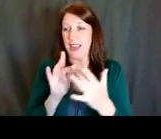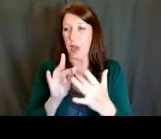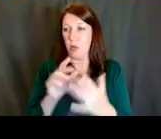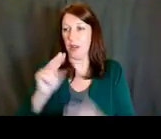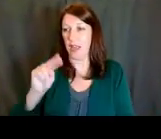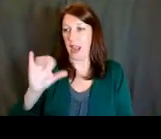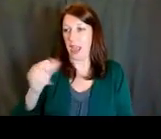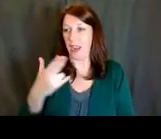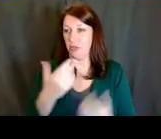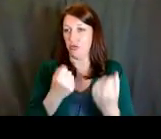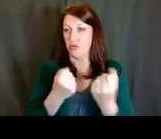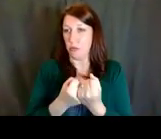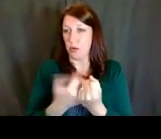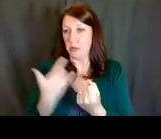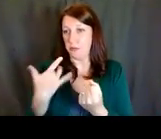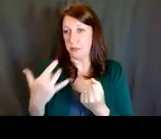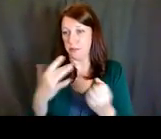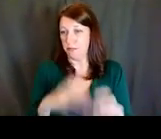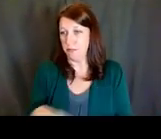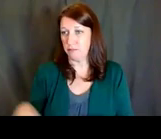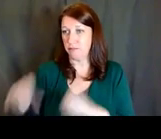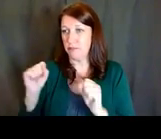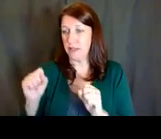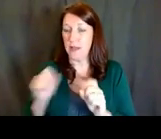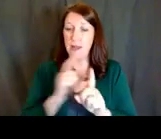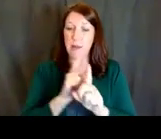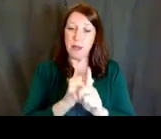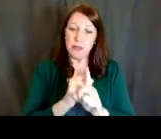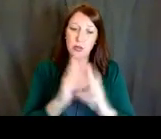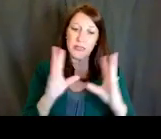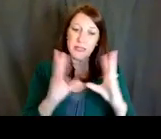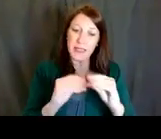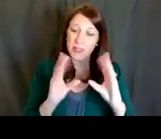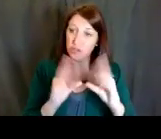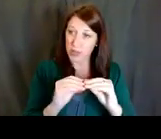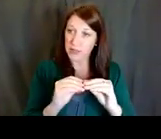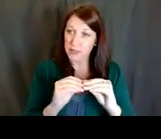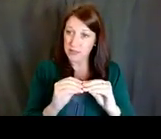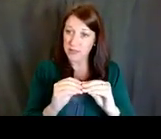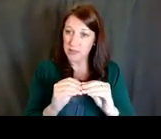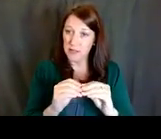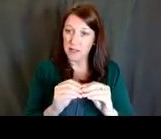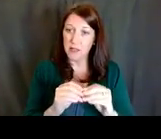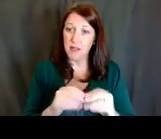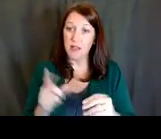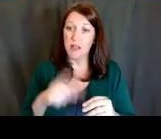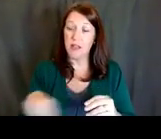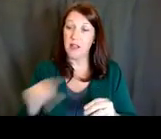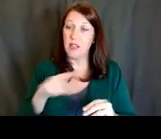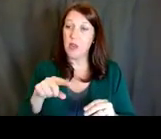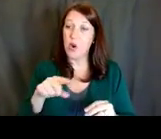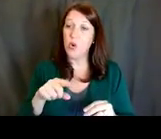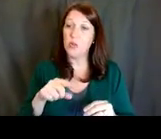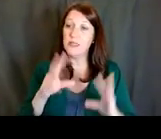They will often hold mentoring sessions. The seminars that we have on a monthly basis